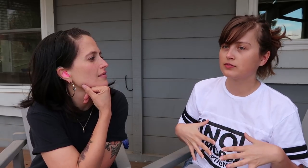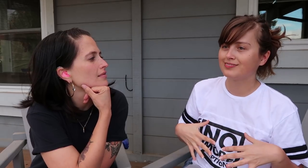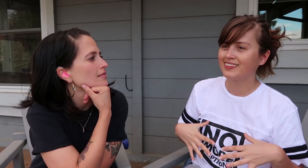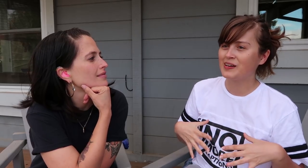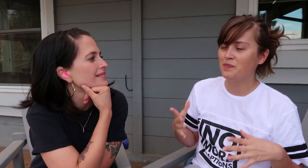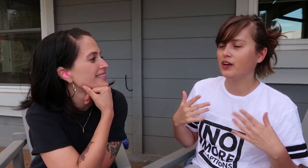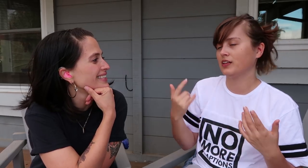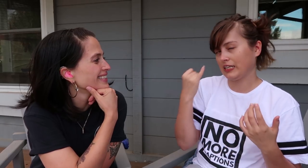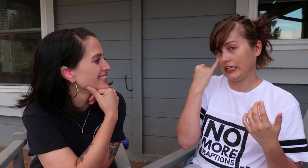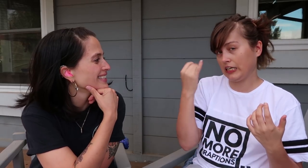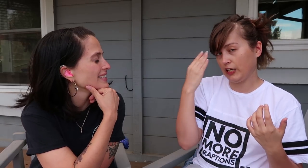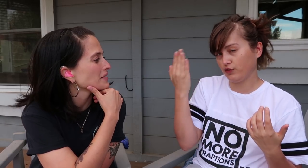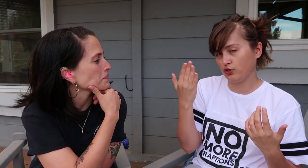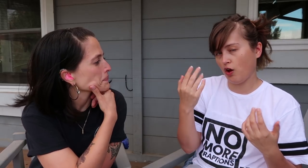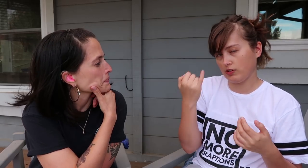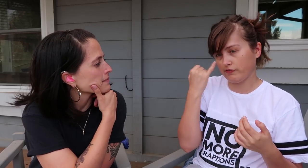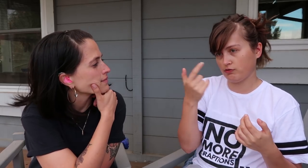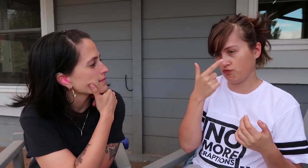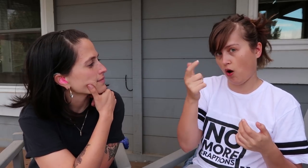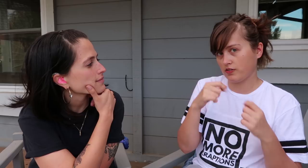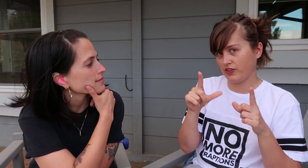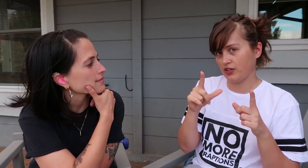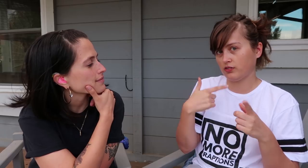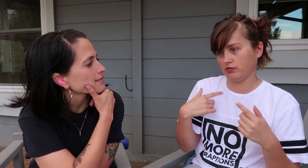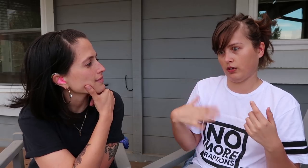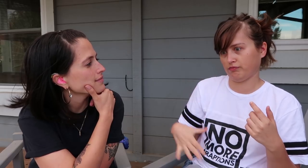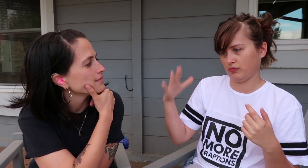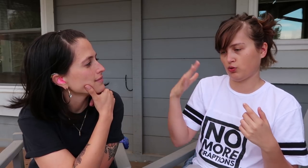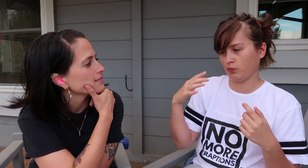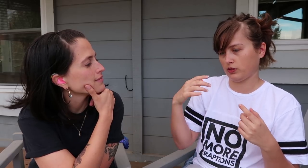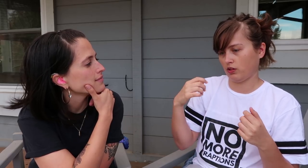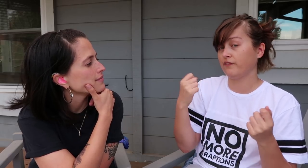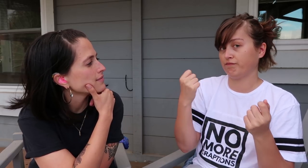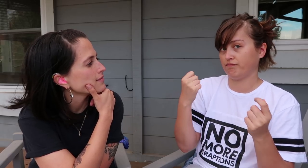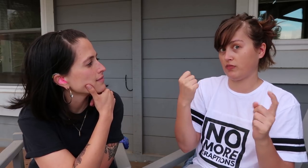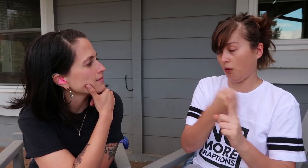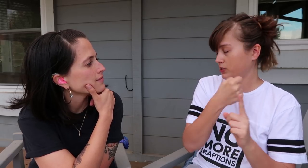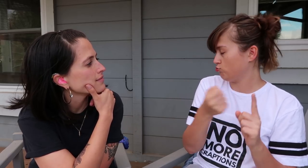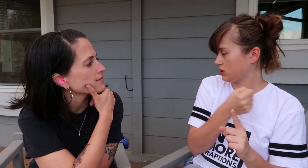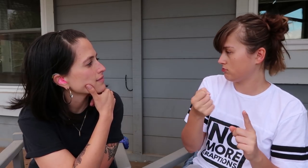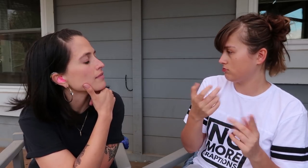but if you know, if you watch my videos, I grew up with a lot of abuse.